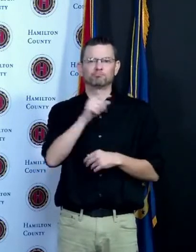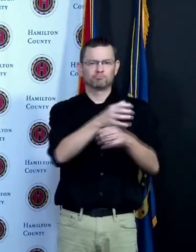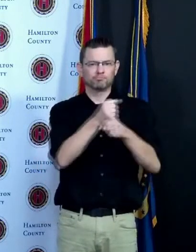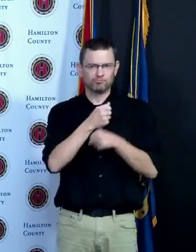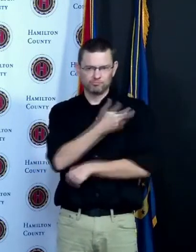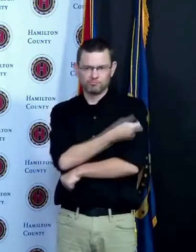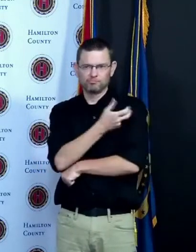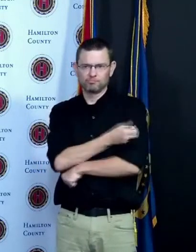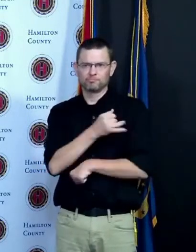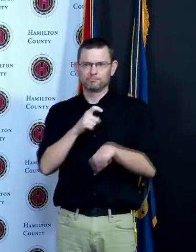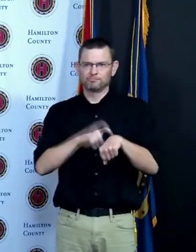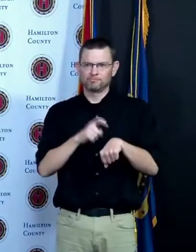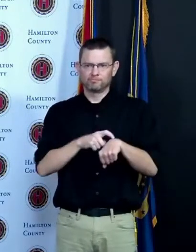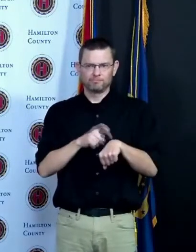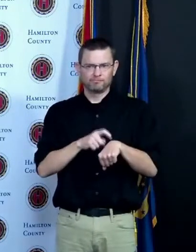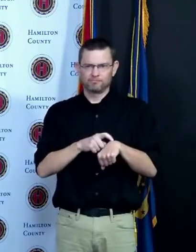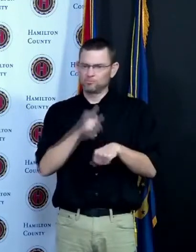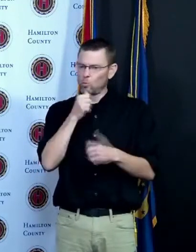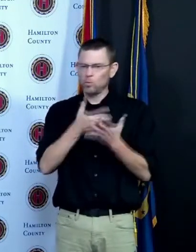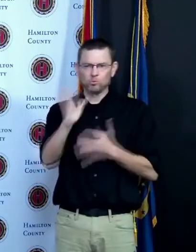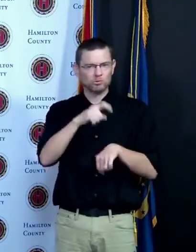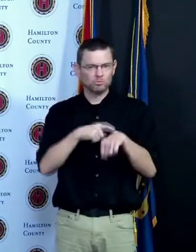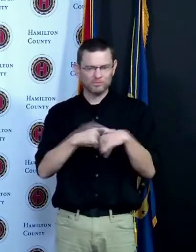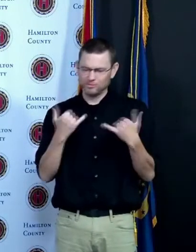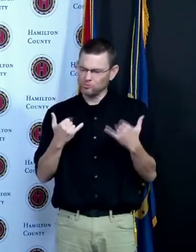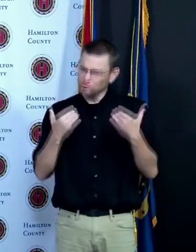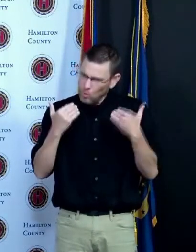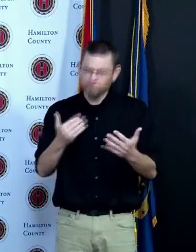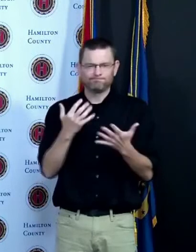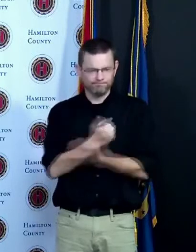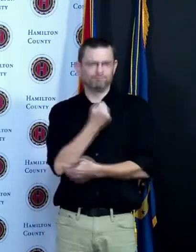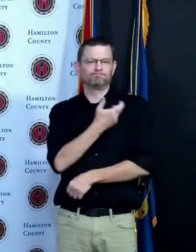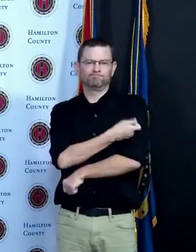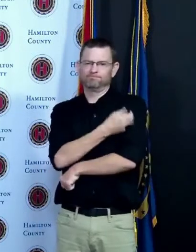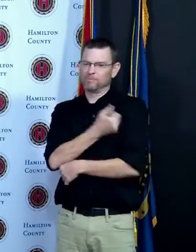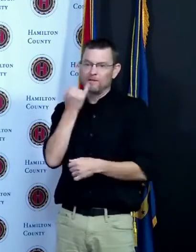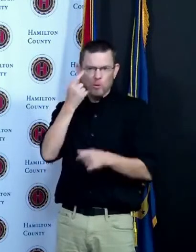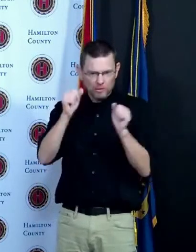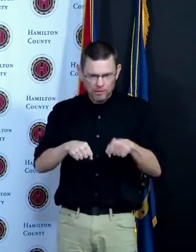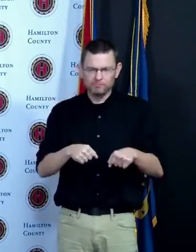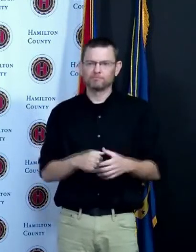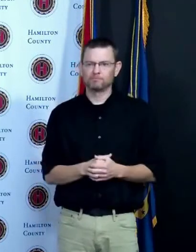lots of appointments available there is probably a provider near your home we know there's a provider